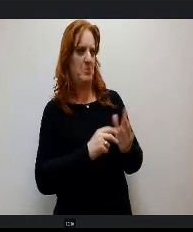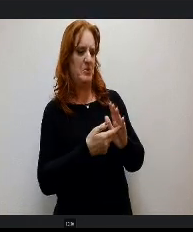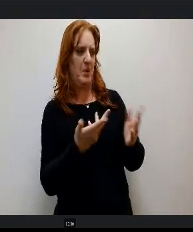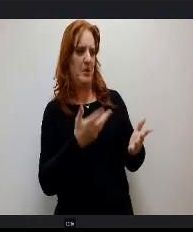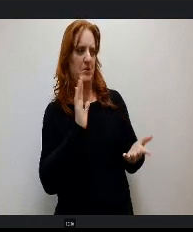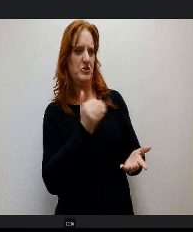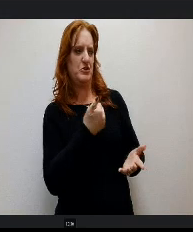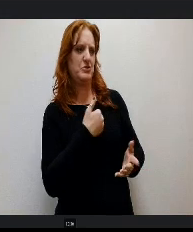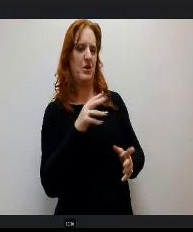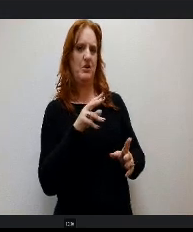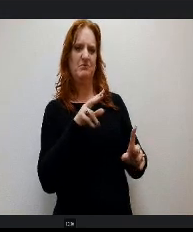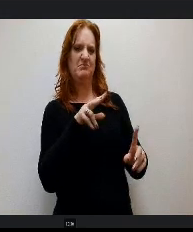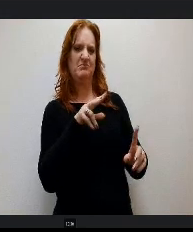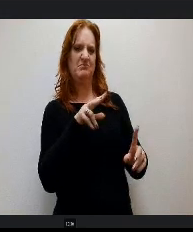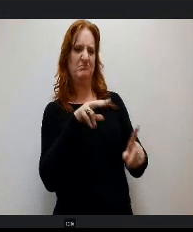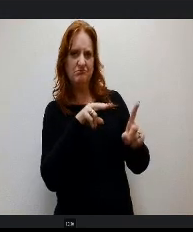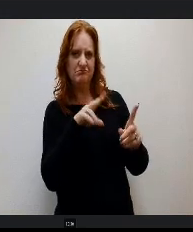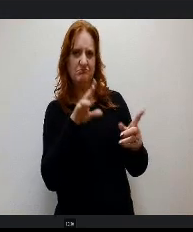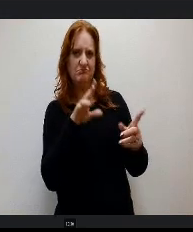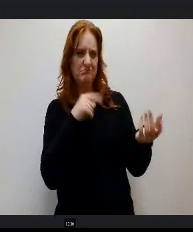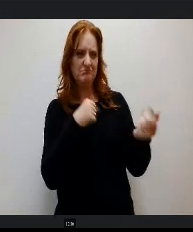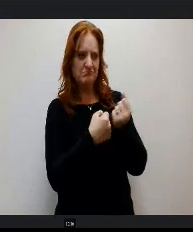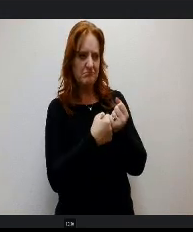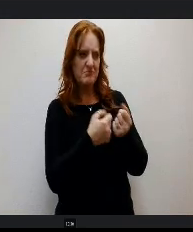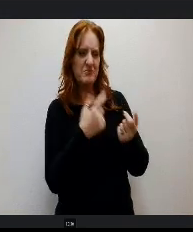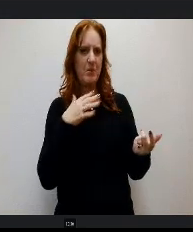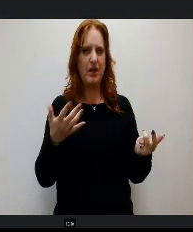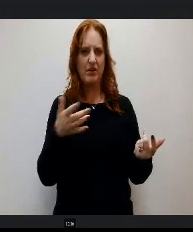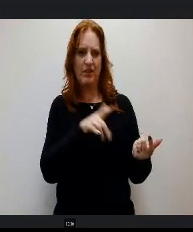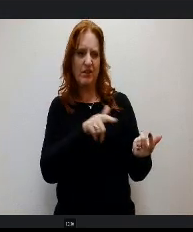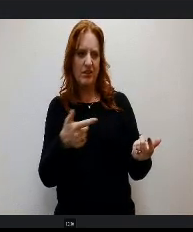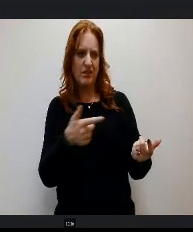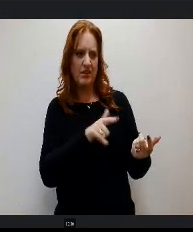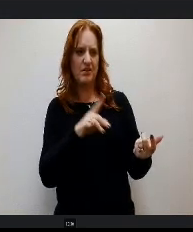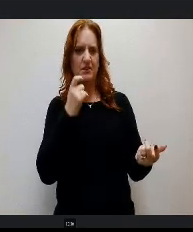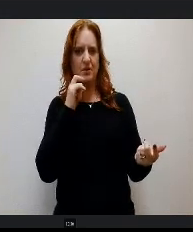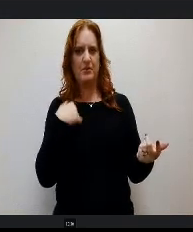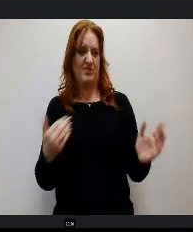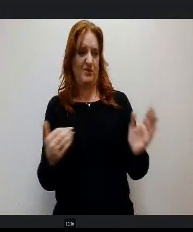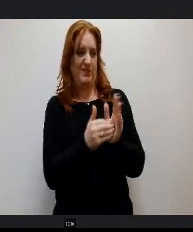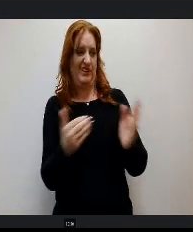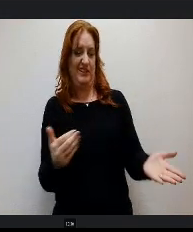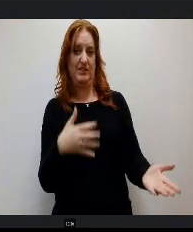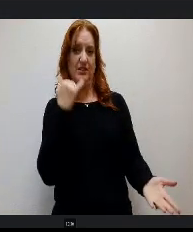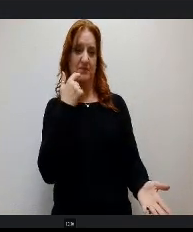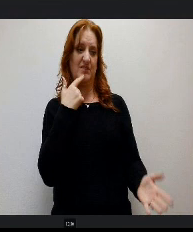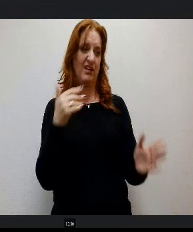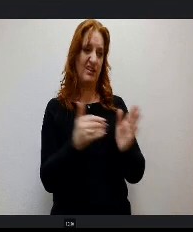And we're kind of going back and forth to Do we just oppose it? If we do that, there's a risk, especially